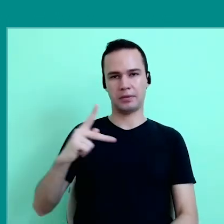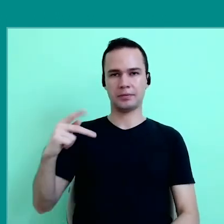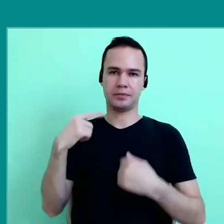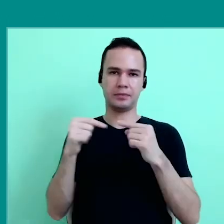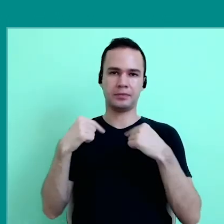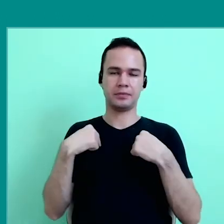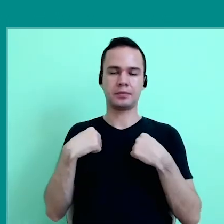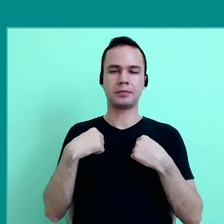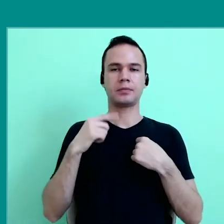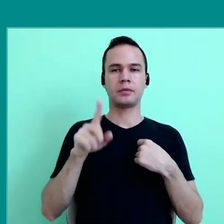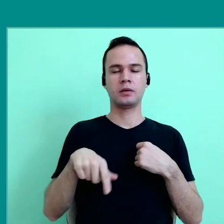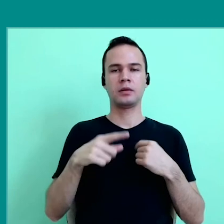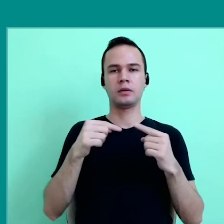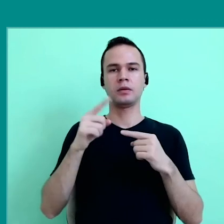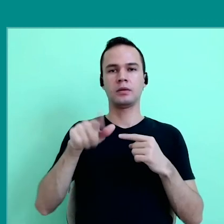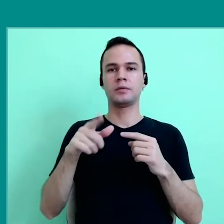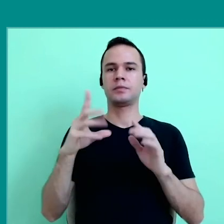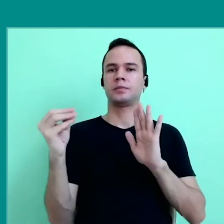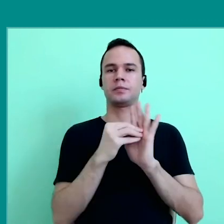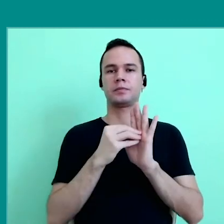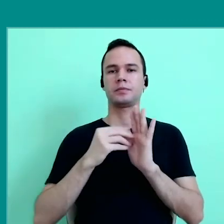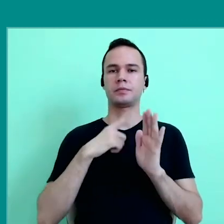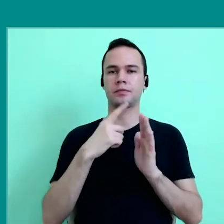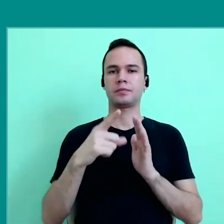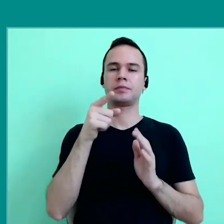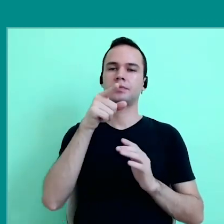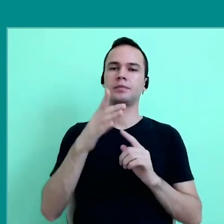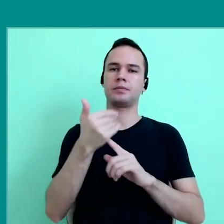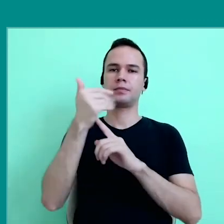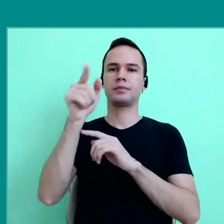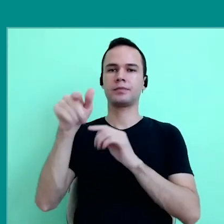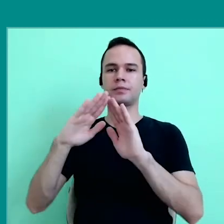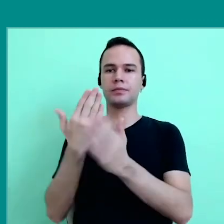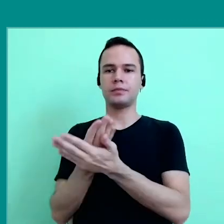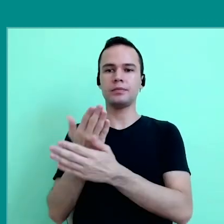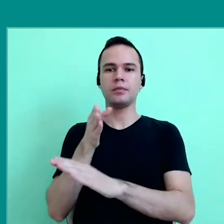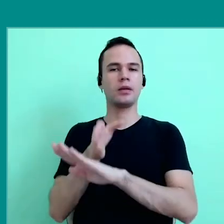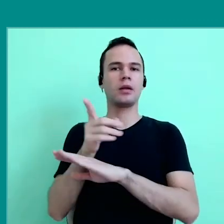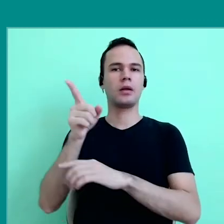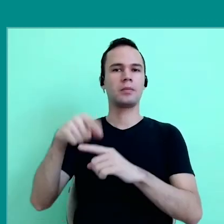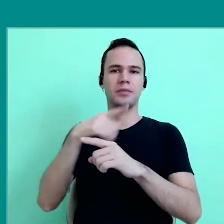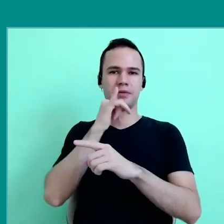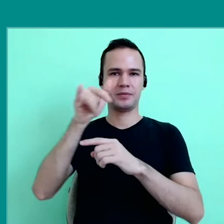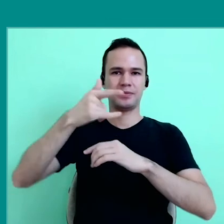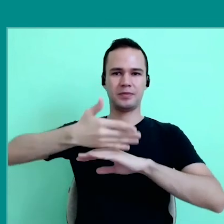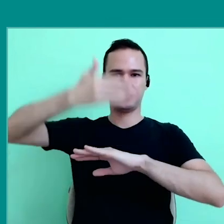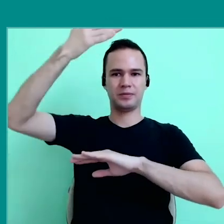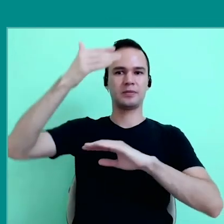and I find it very interesting were introduced these technologies in the classroom, it's not the blackboard anymore which is fixed there, but,